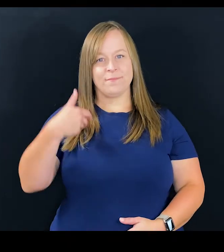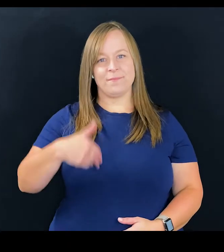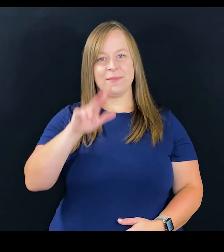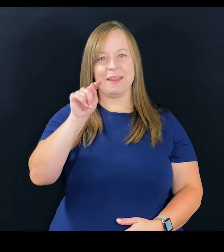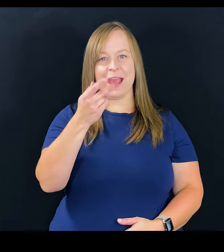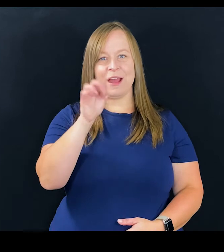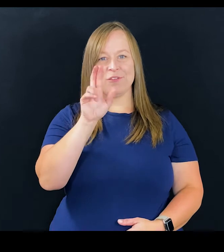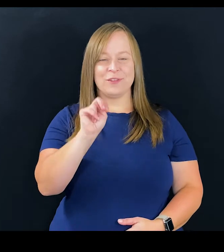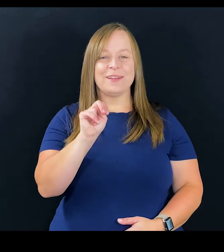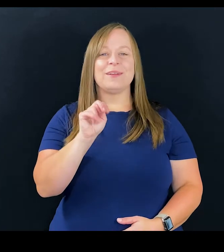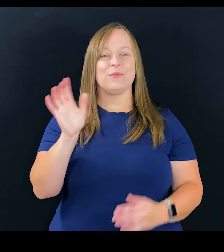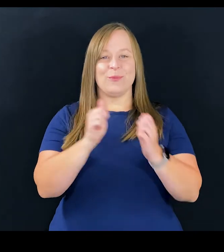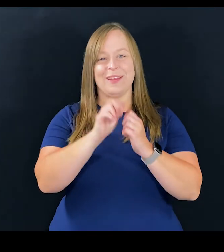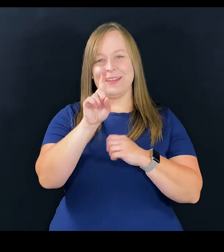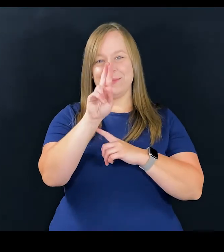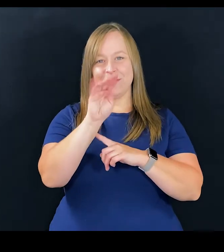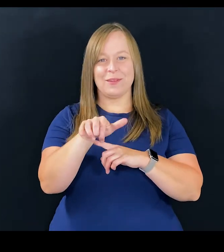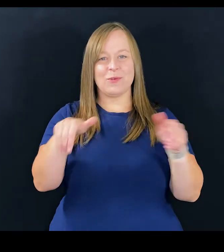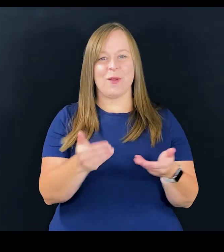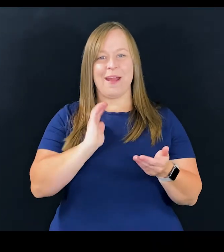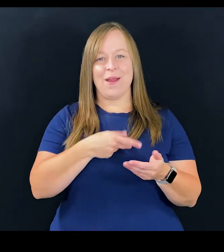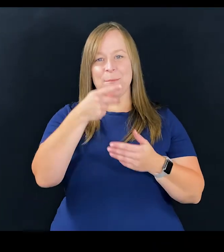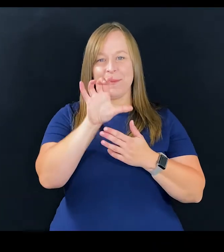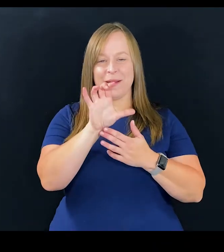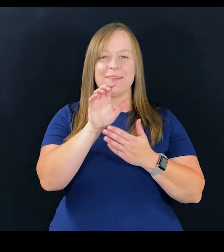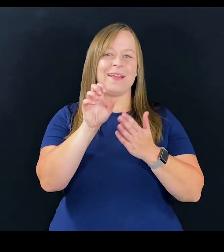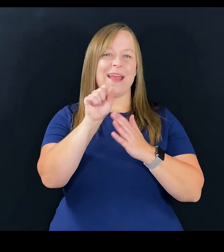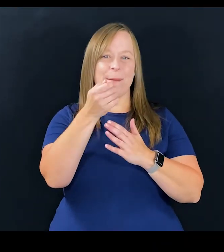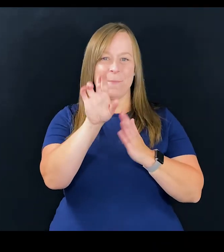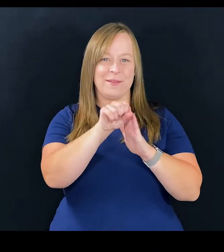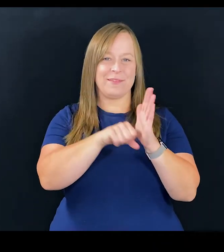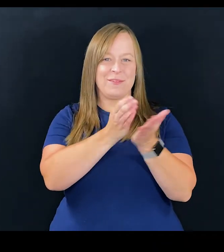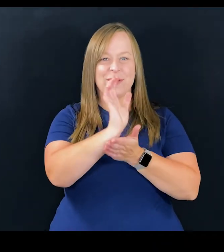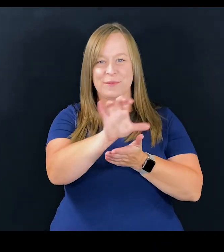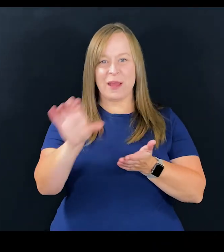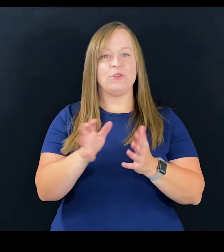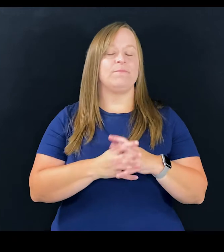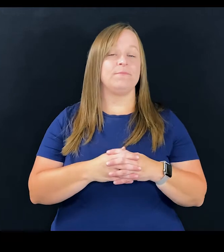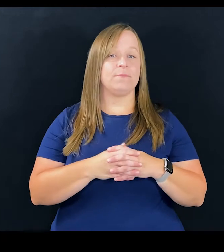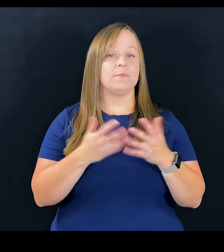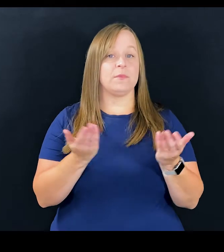This is Katrin with Disability Rights, New York. Welcome to our podcast: Empire State of Rights: Closed Captioned